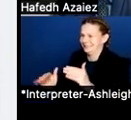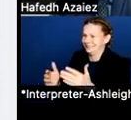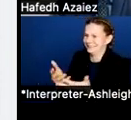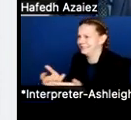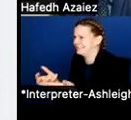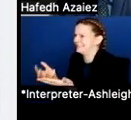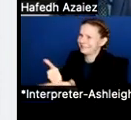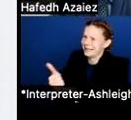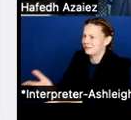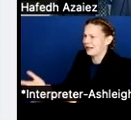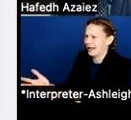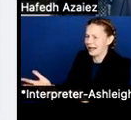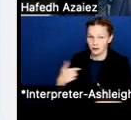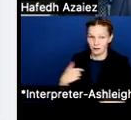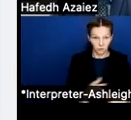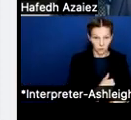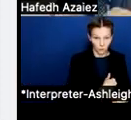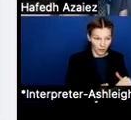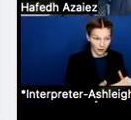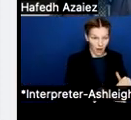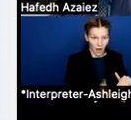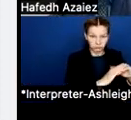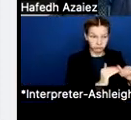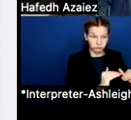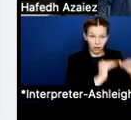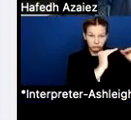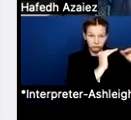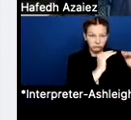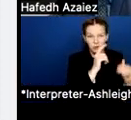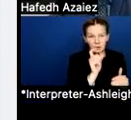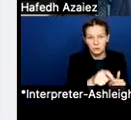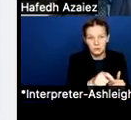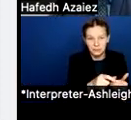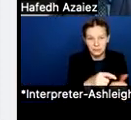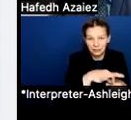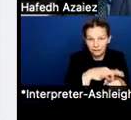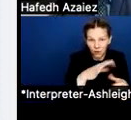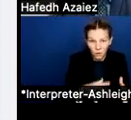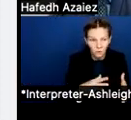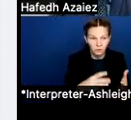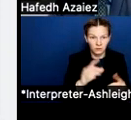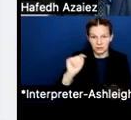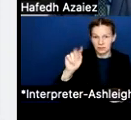and asking our voters for increasing or approving any TRE, I guess, with extra golden pennies.